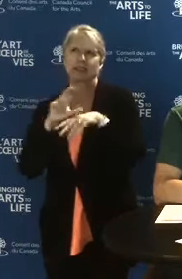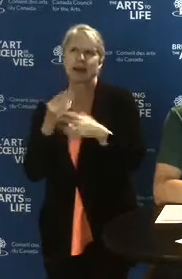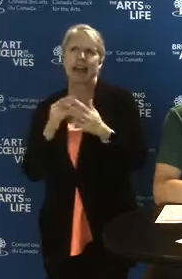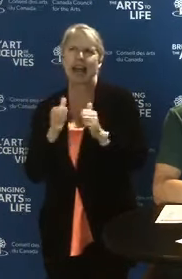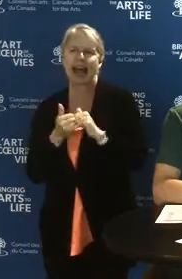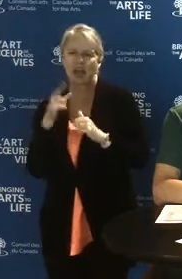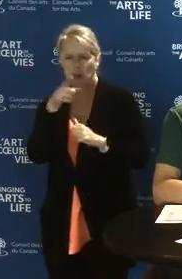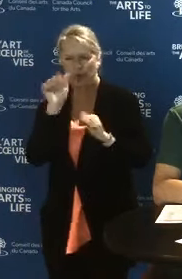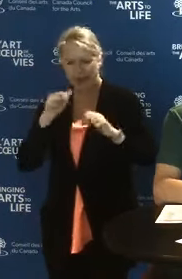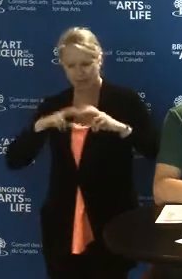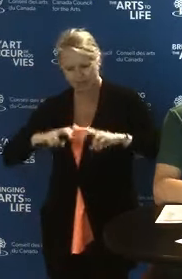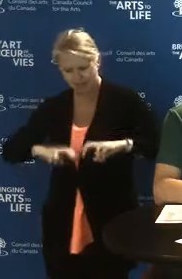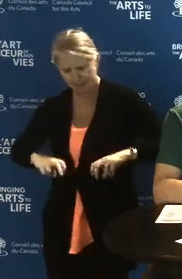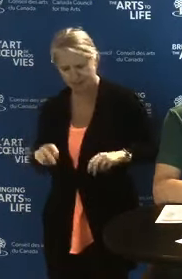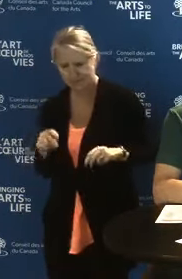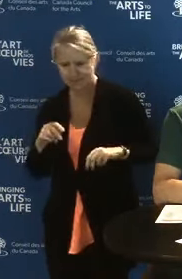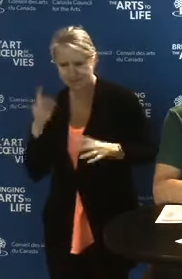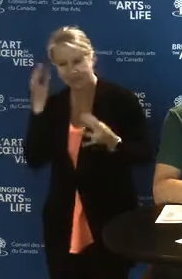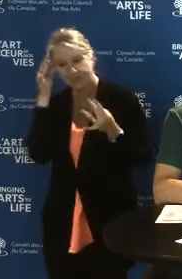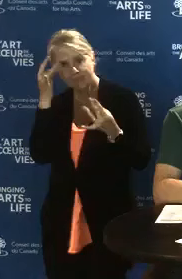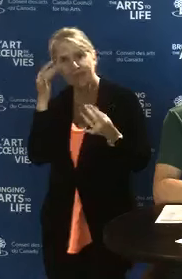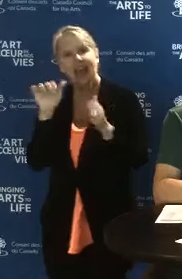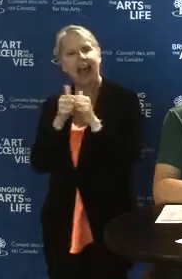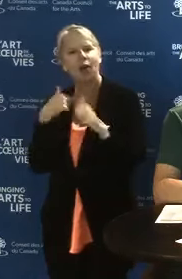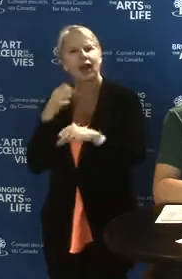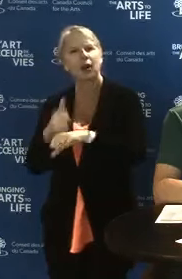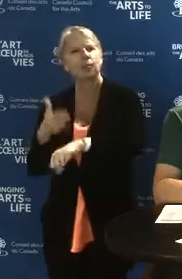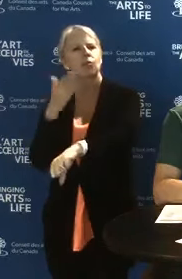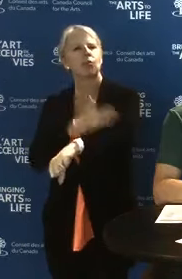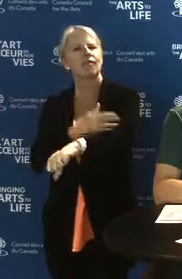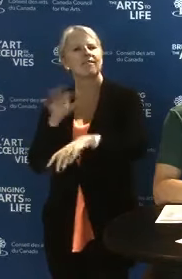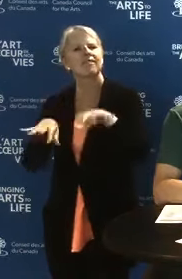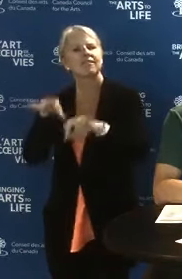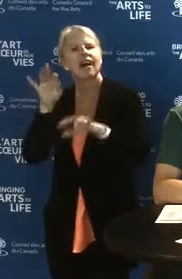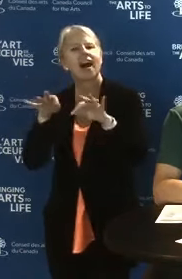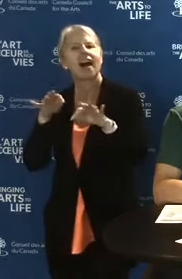How can we improve the discoverability and sharing of the arts in Canada